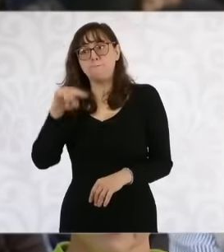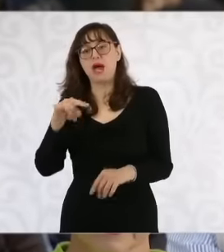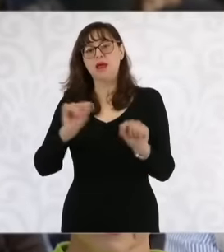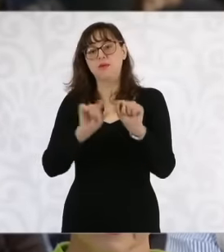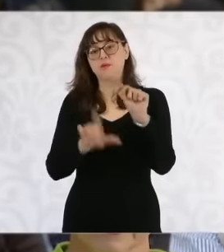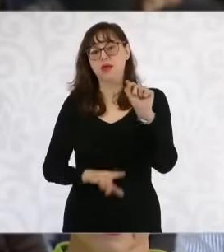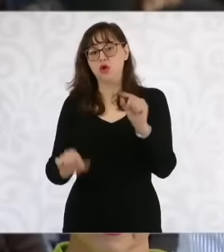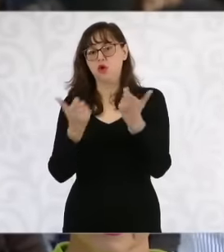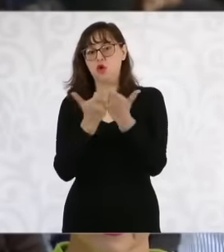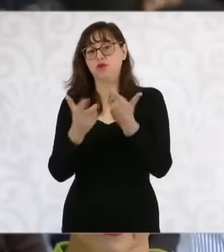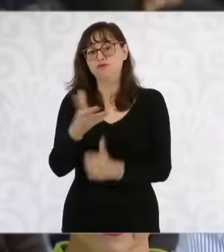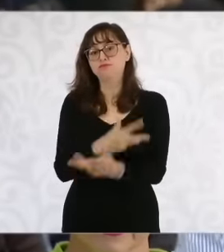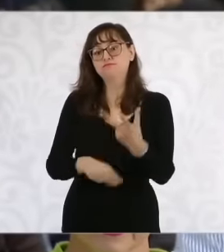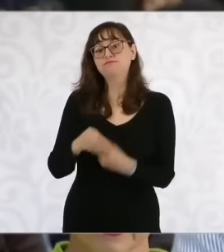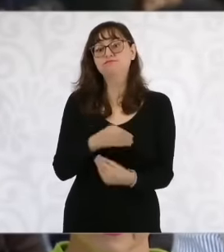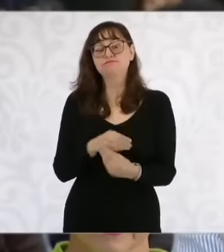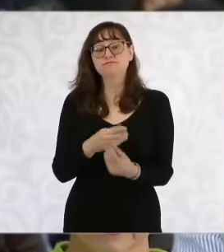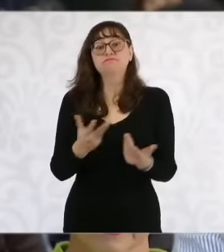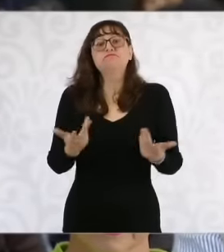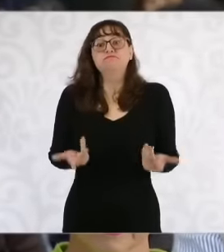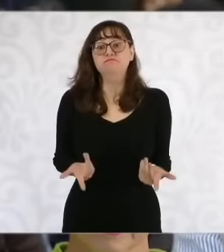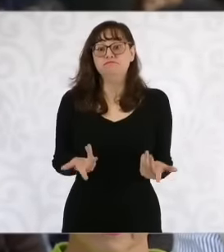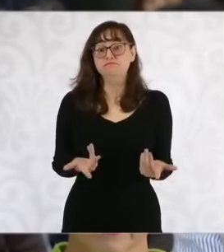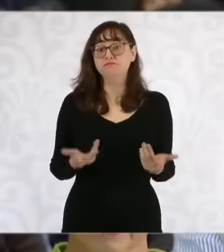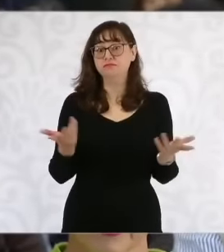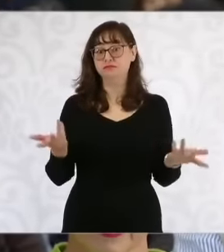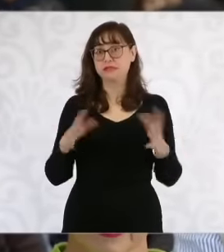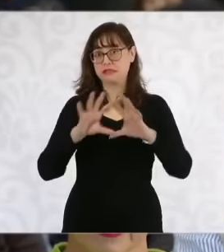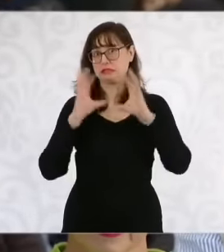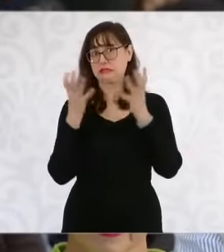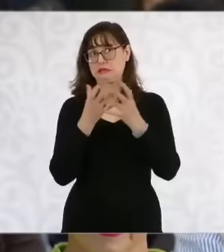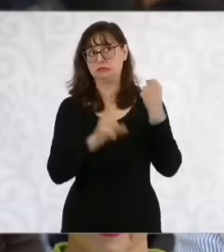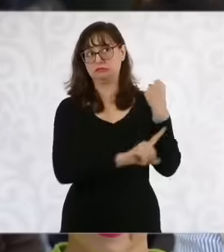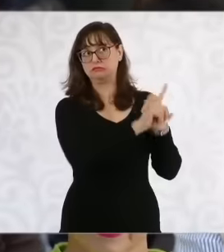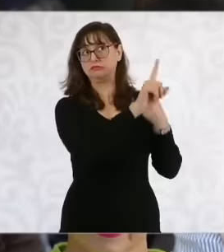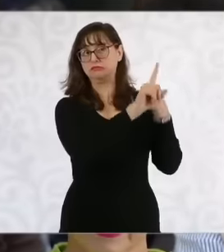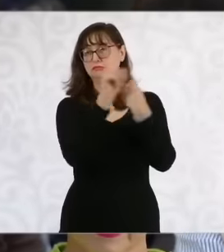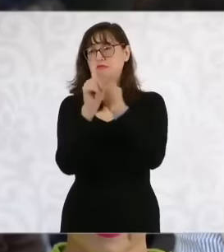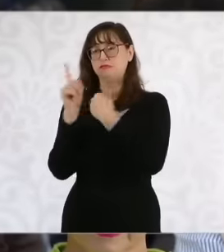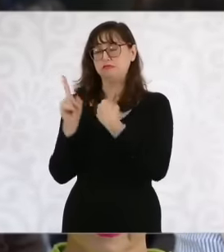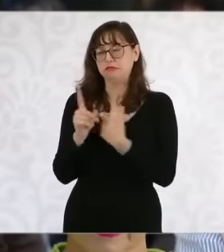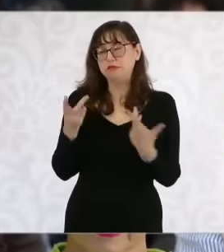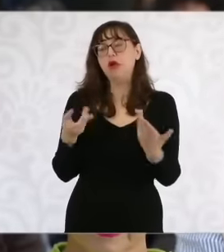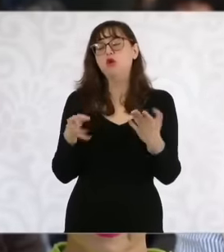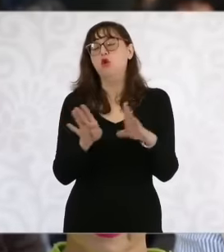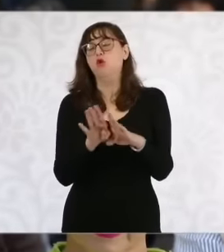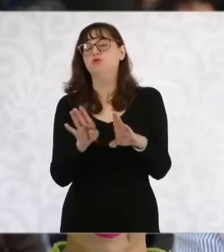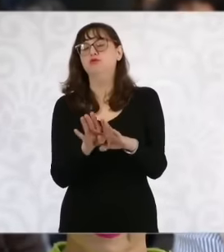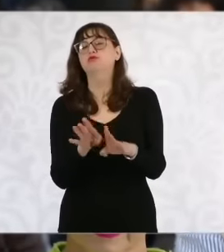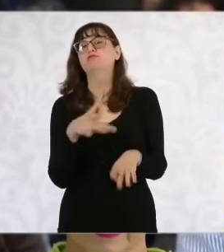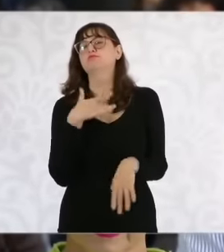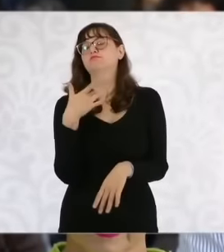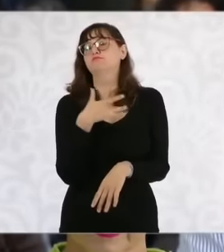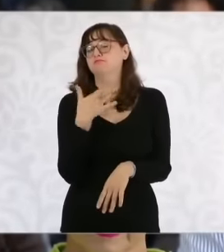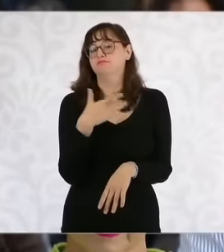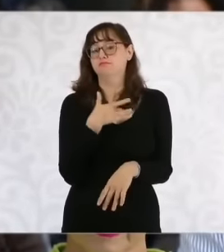address global challenges and attaching this topic I would also like to ask you about